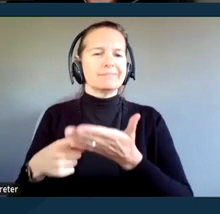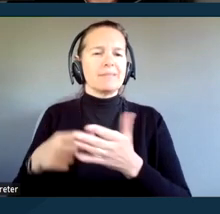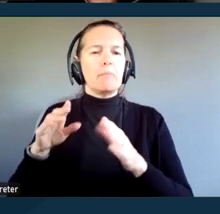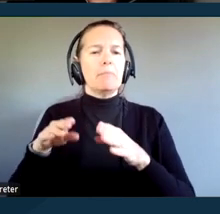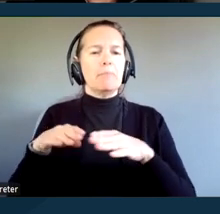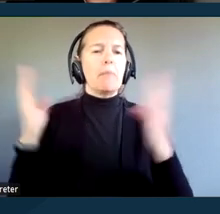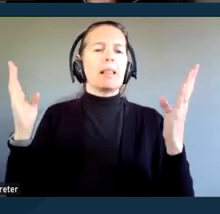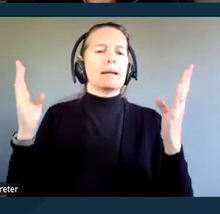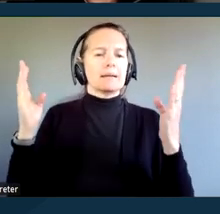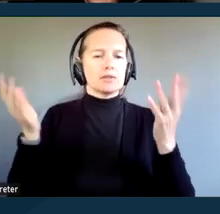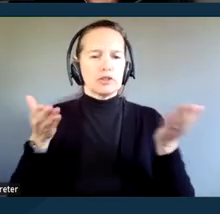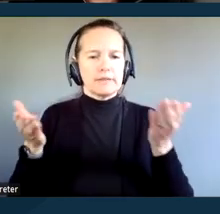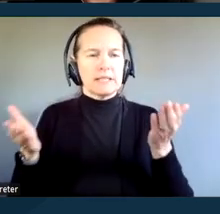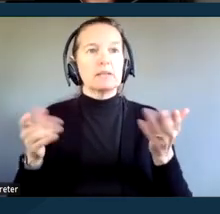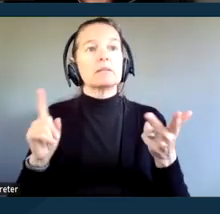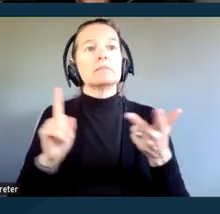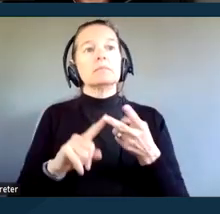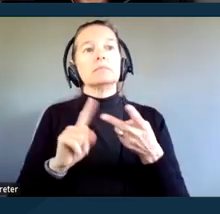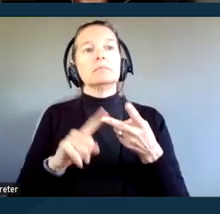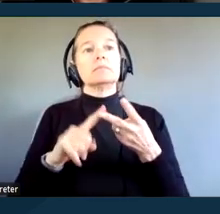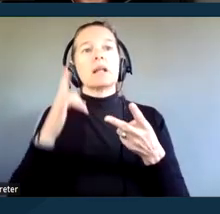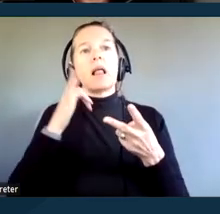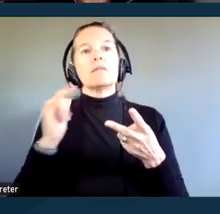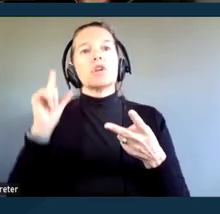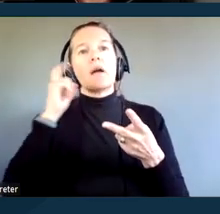There's also California Government Code Section 11135,